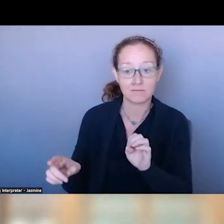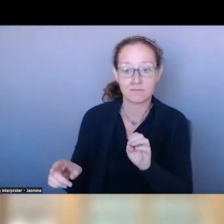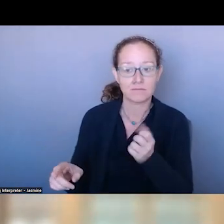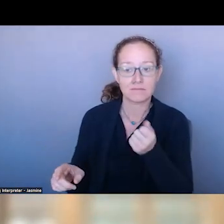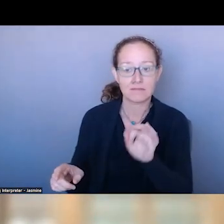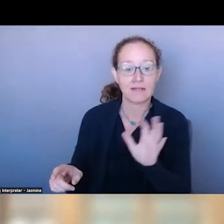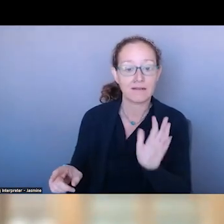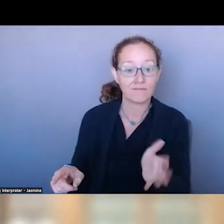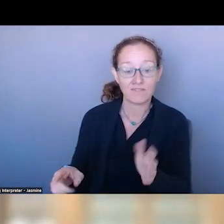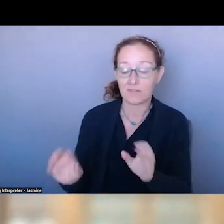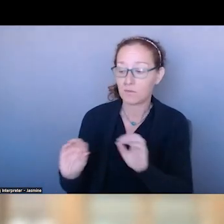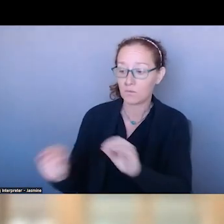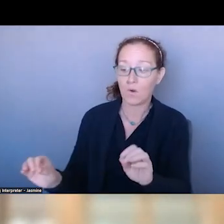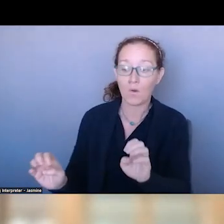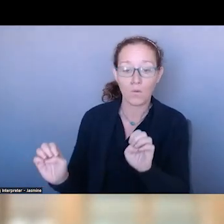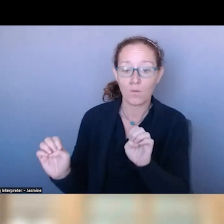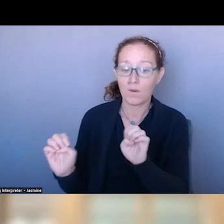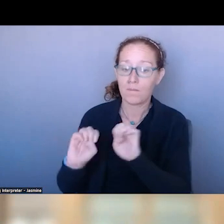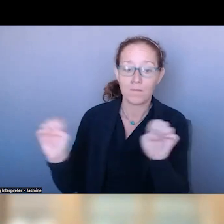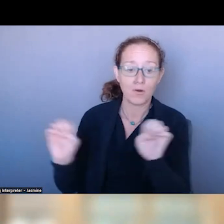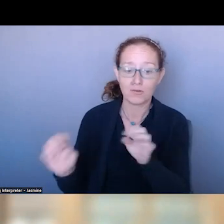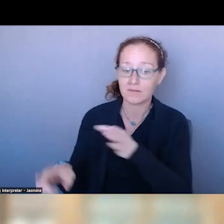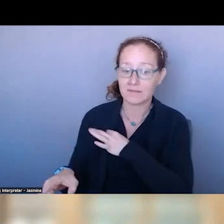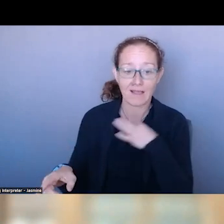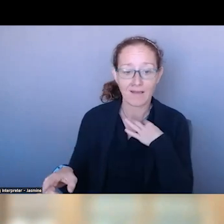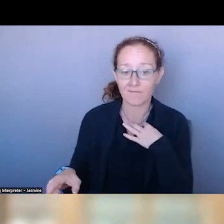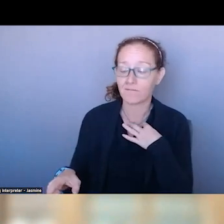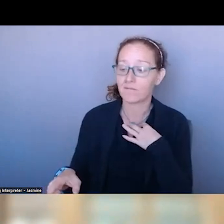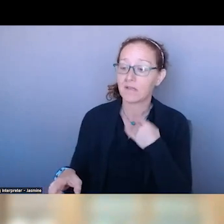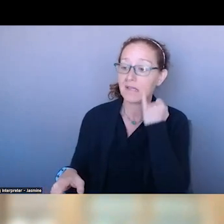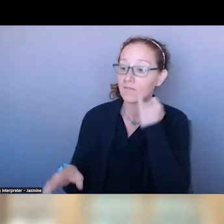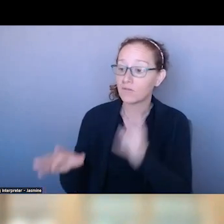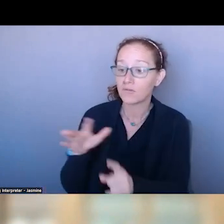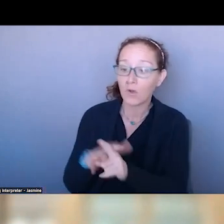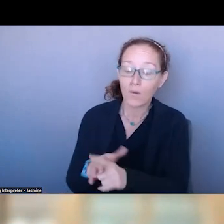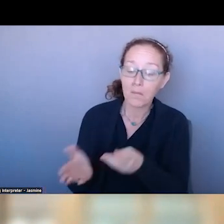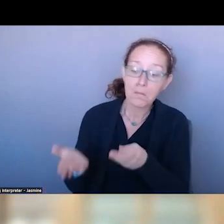MIGHT FIND AN INTERN, RESIDENT, YOU MIGHT NOT FIND ANYBODY. YOU